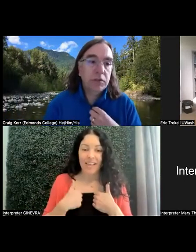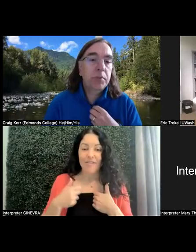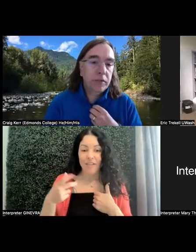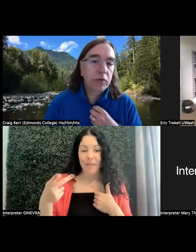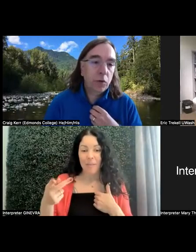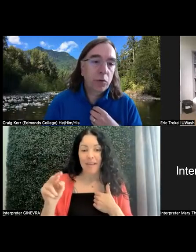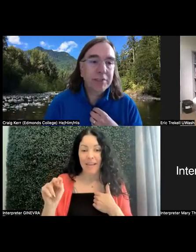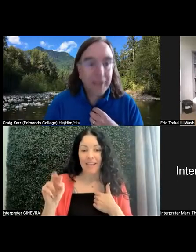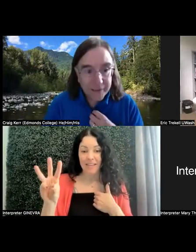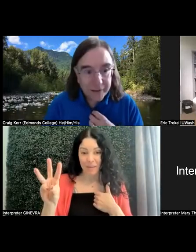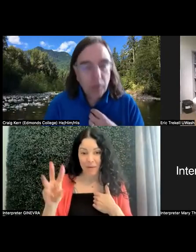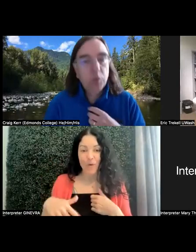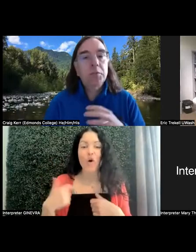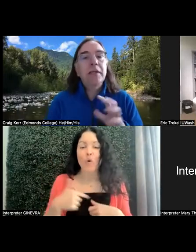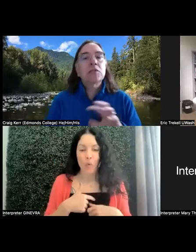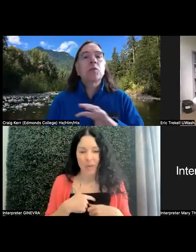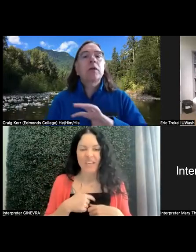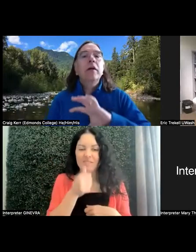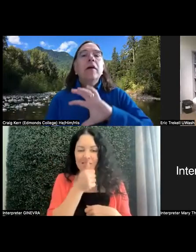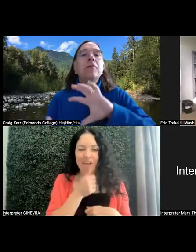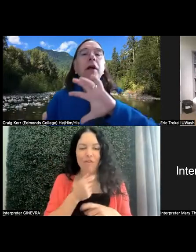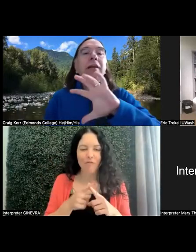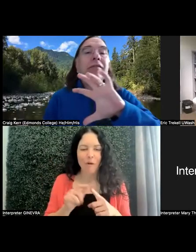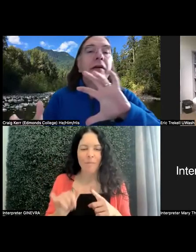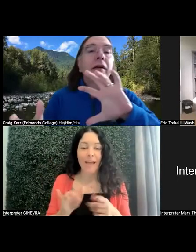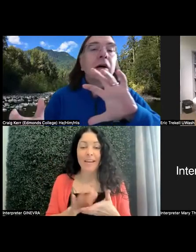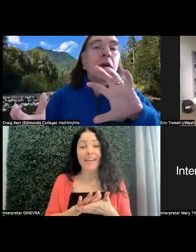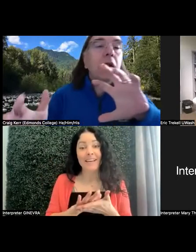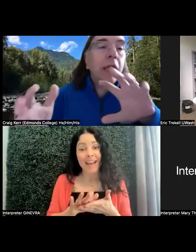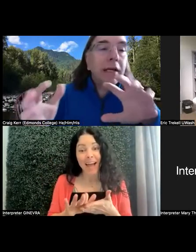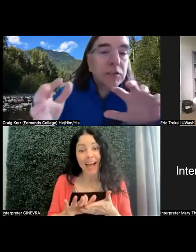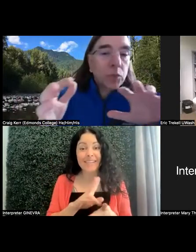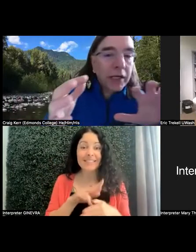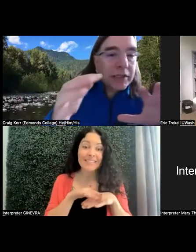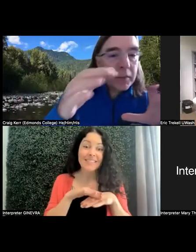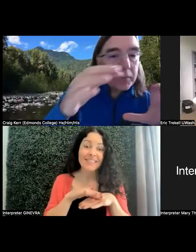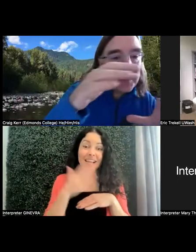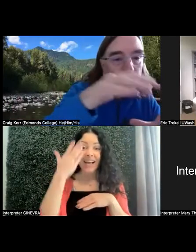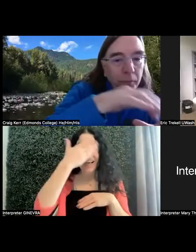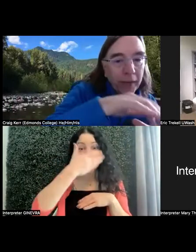are Pacific Northwest nice, which means we're trying to figure out a nice way to get people back